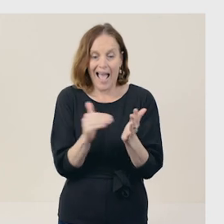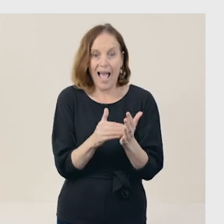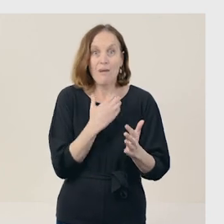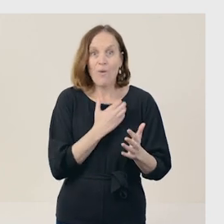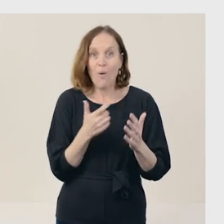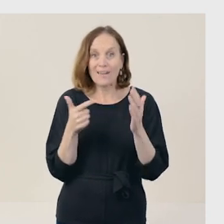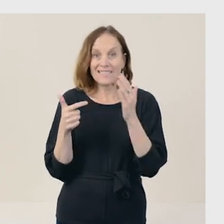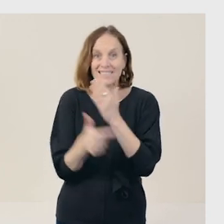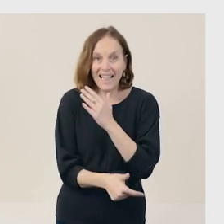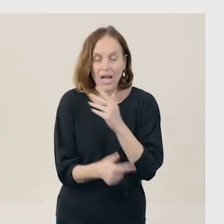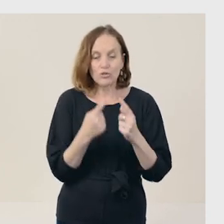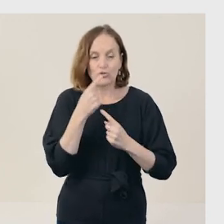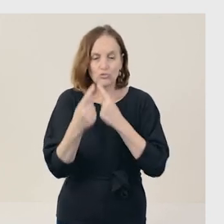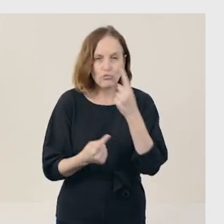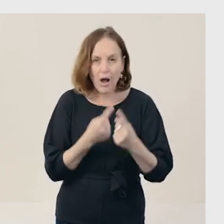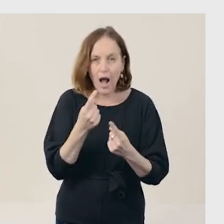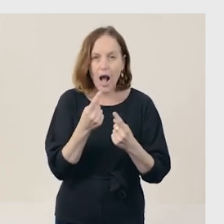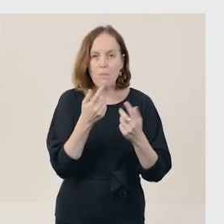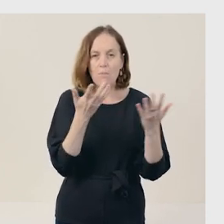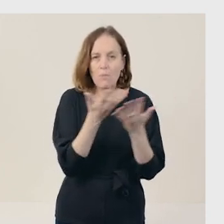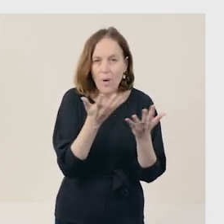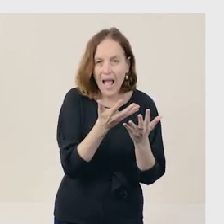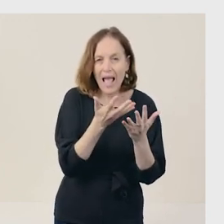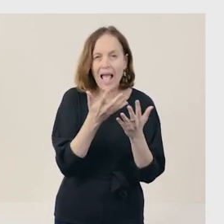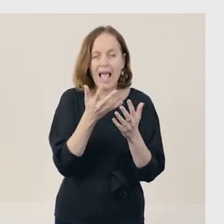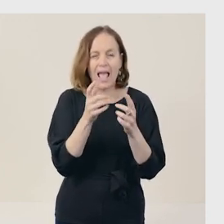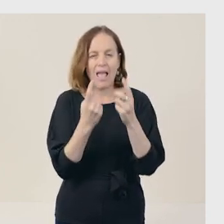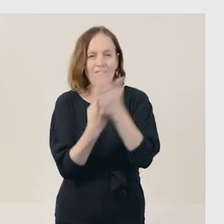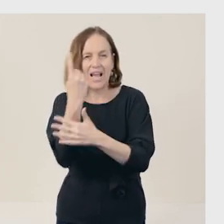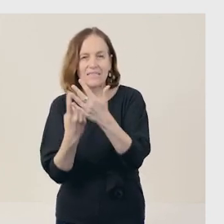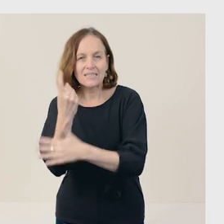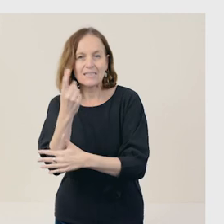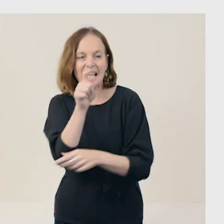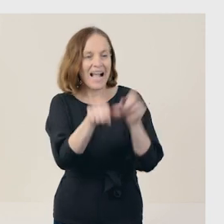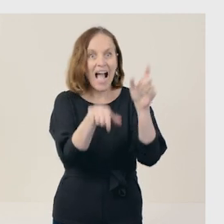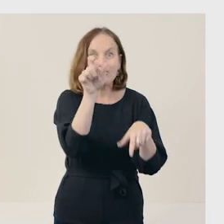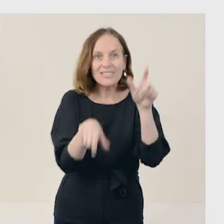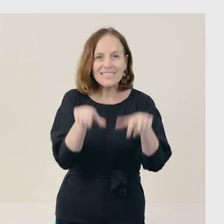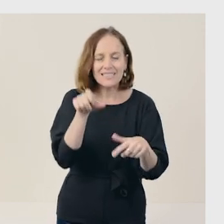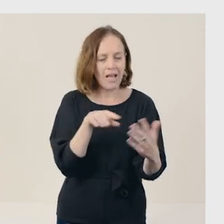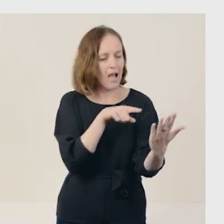can help describe the setting, the events, or the characters, more vividly for a reader.